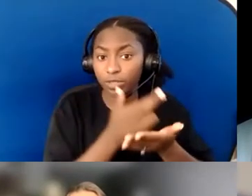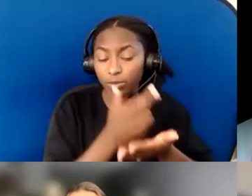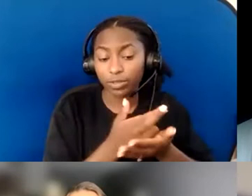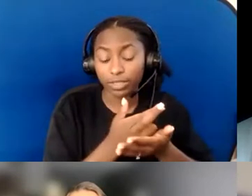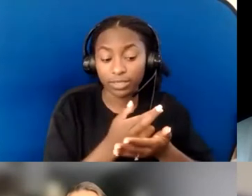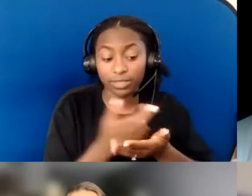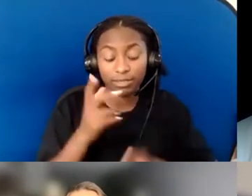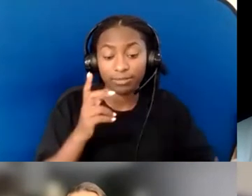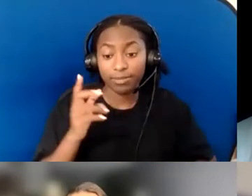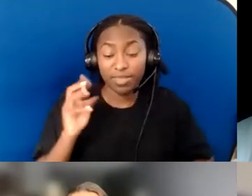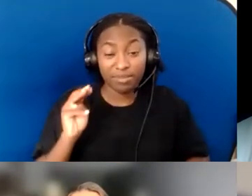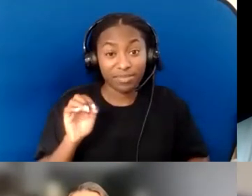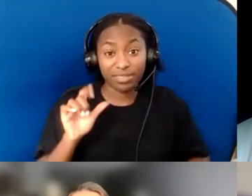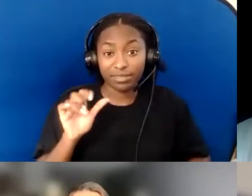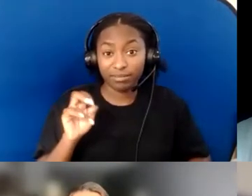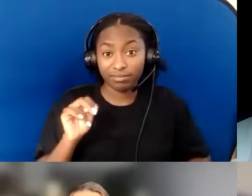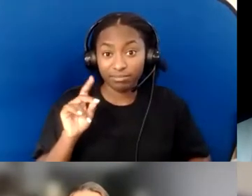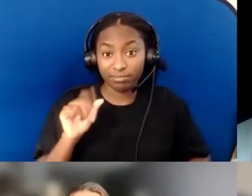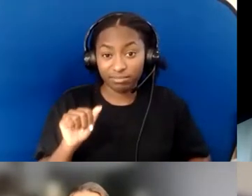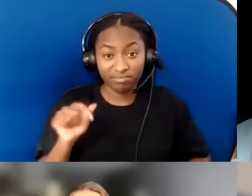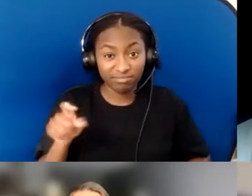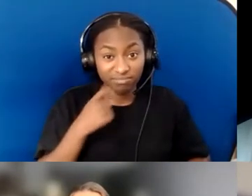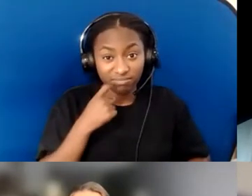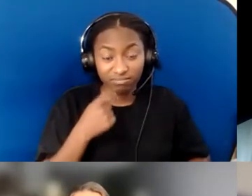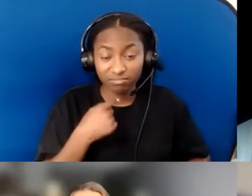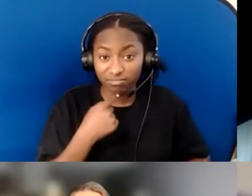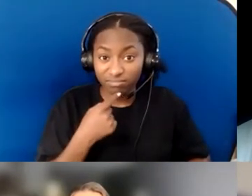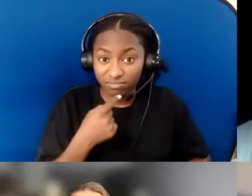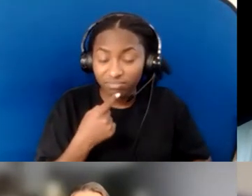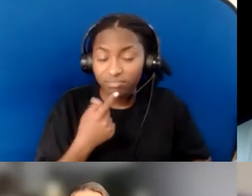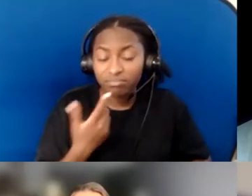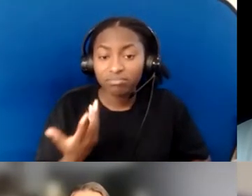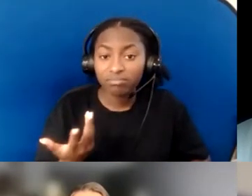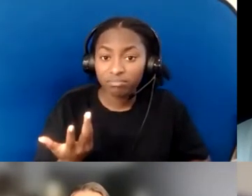which is being prepared and being proactive—